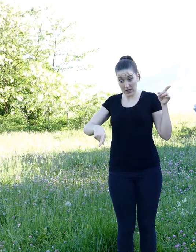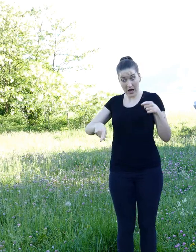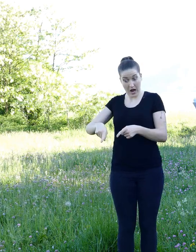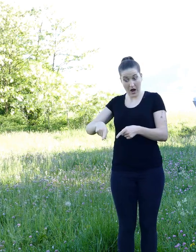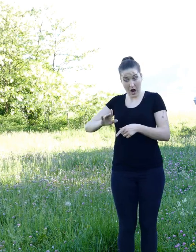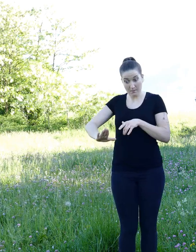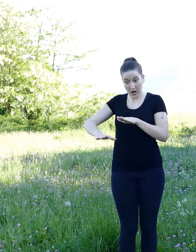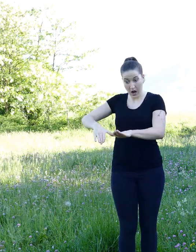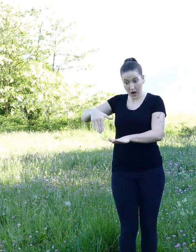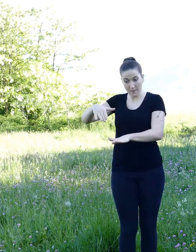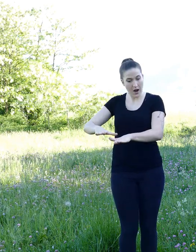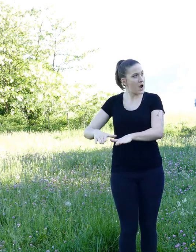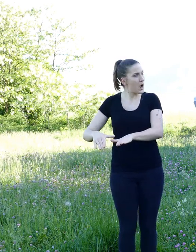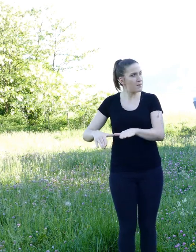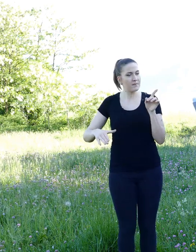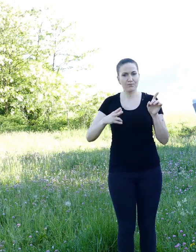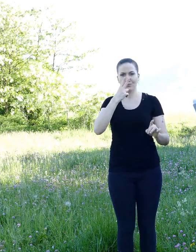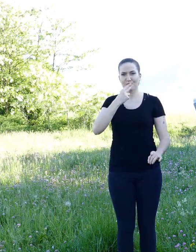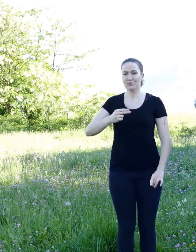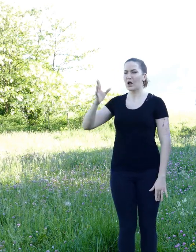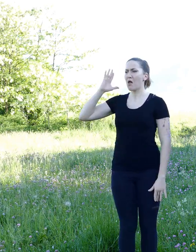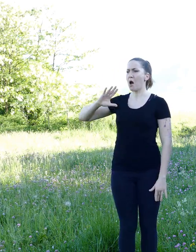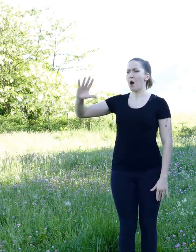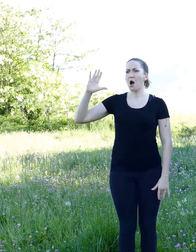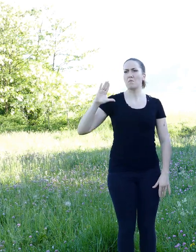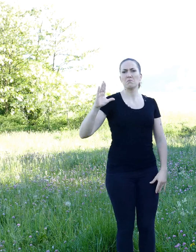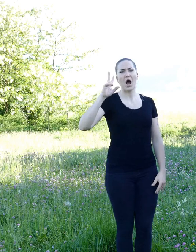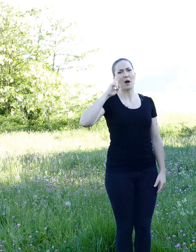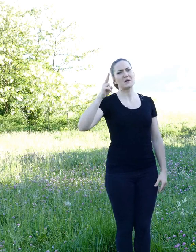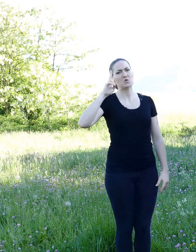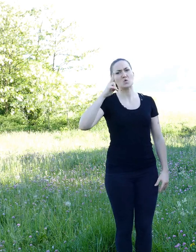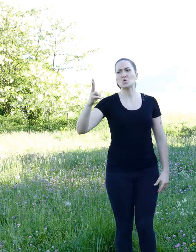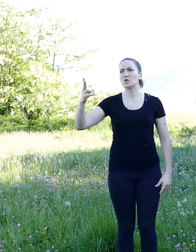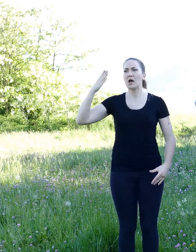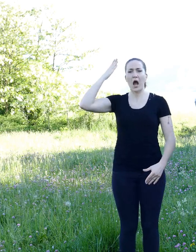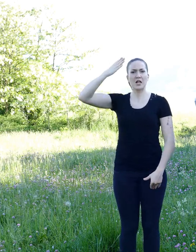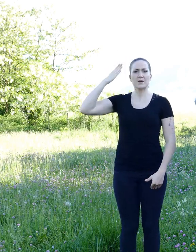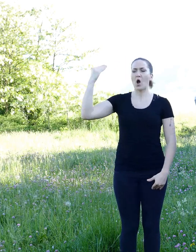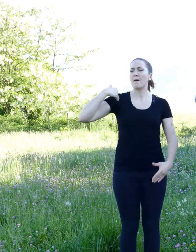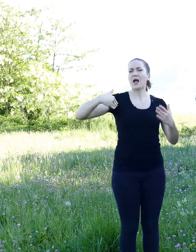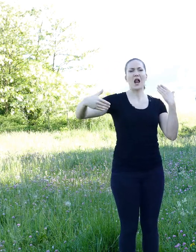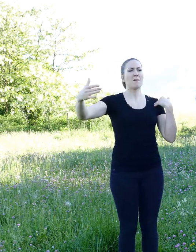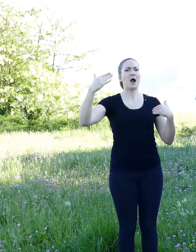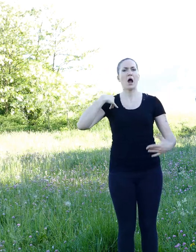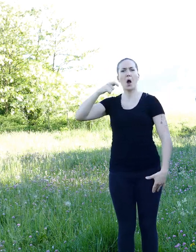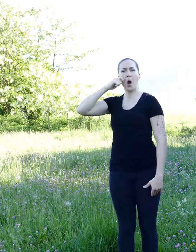The fox, quite used to resolving these types of cases,